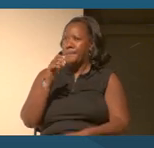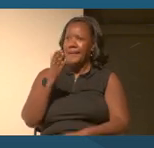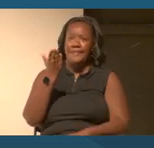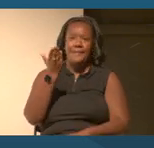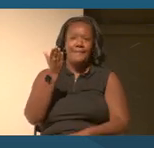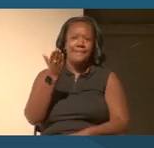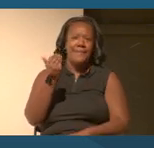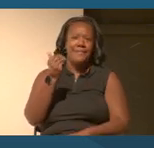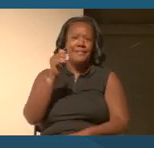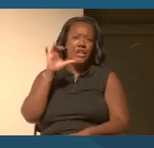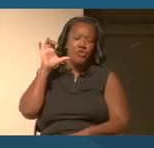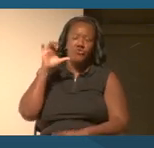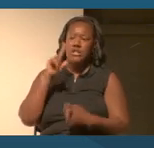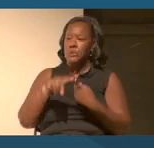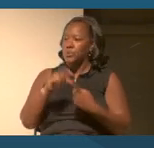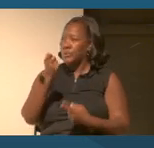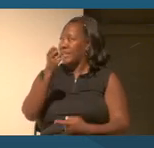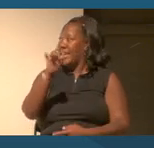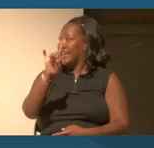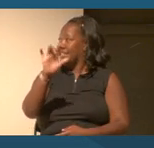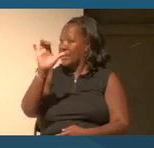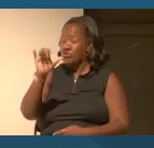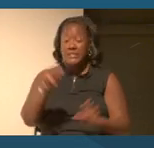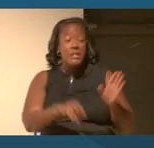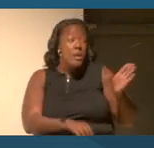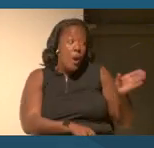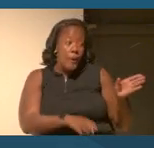So you did something very important.